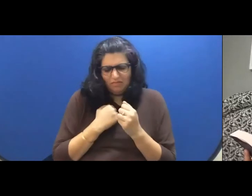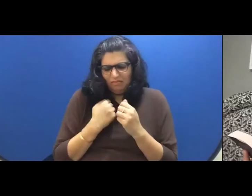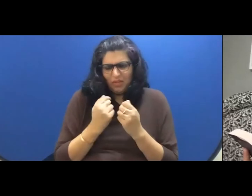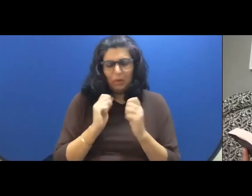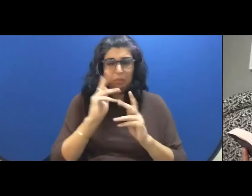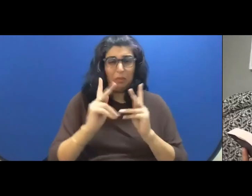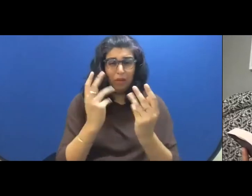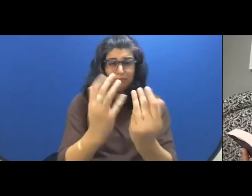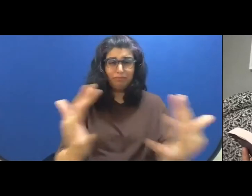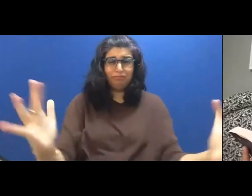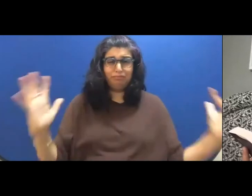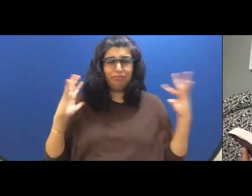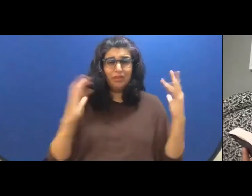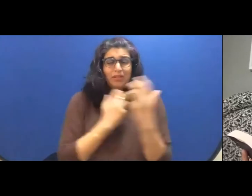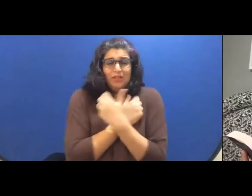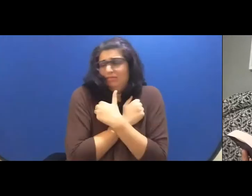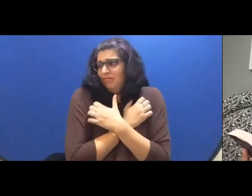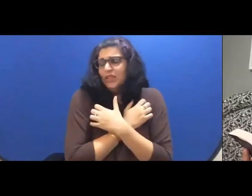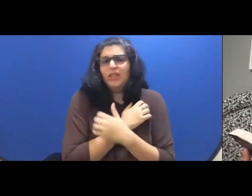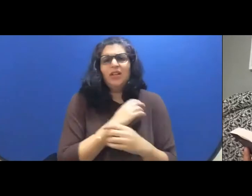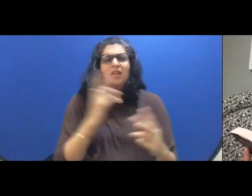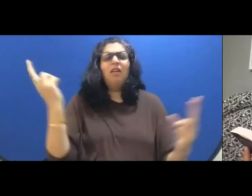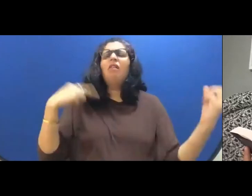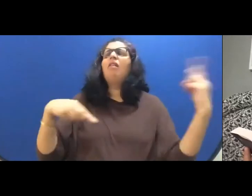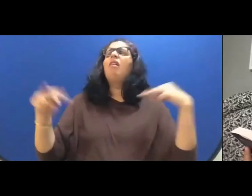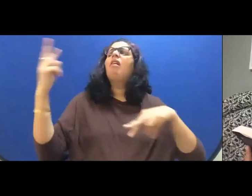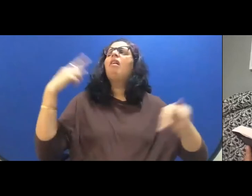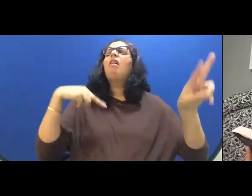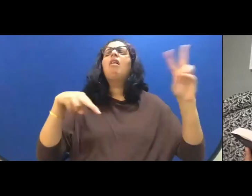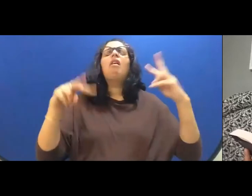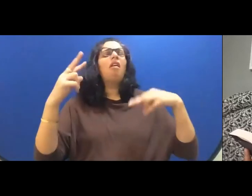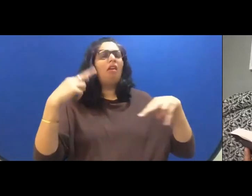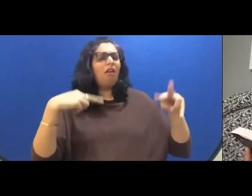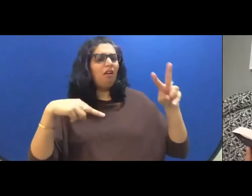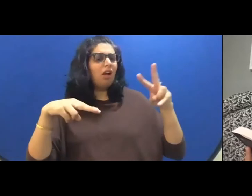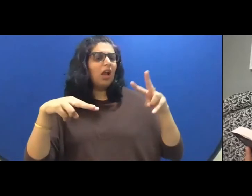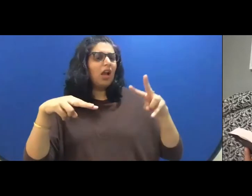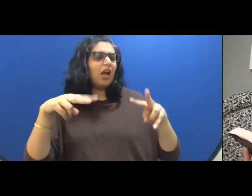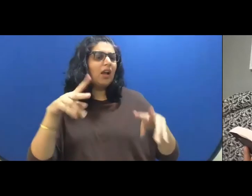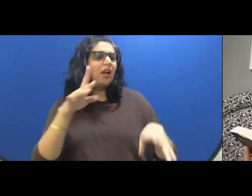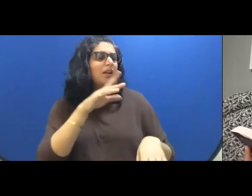because sometimes as they contemplated me, they ran a finger across my skin as if they